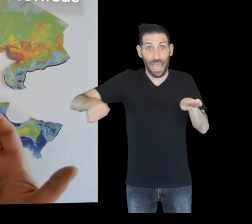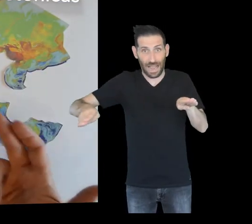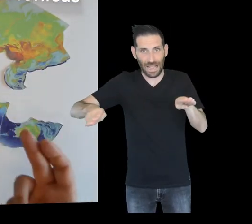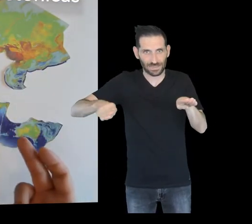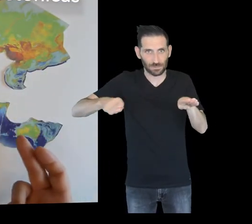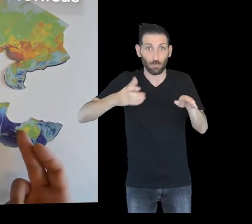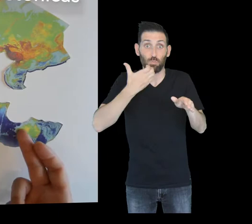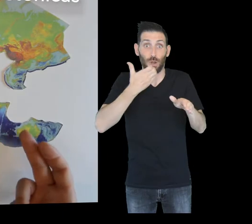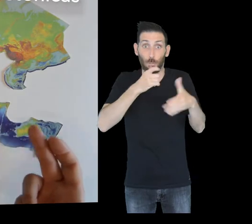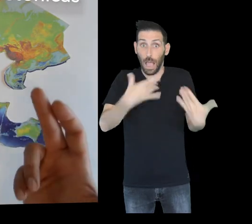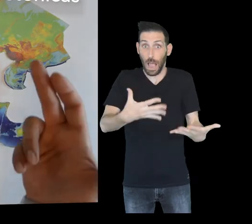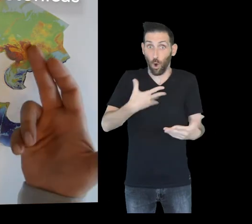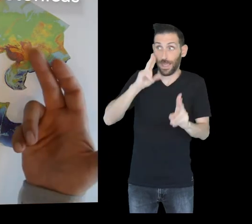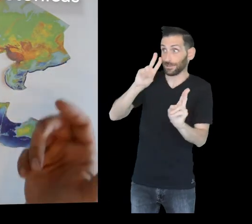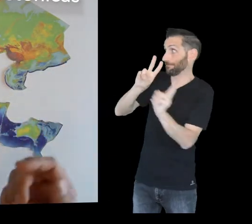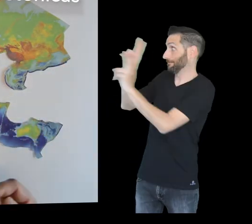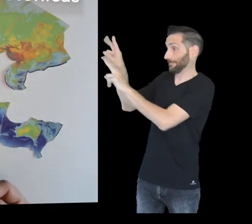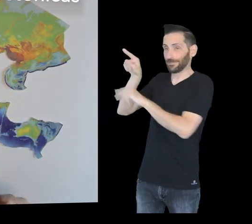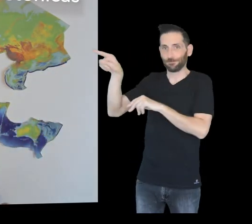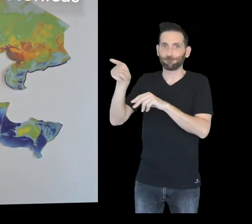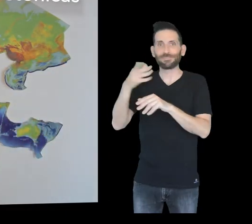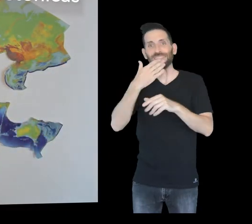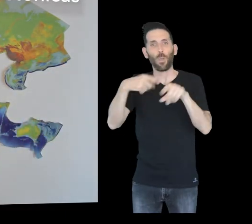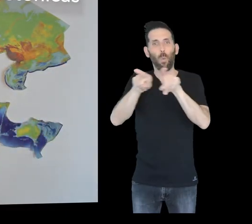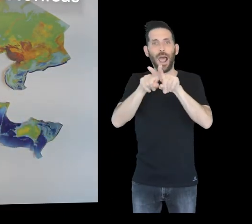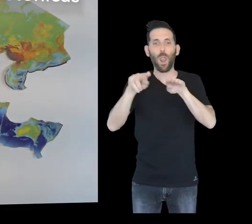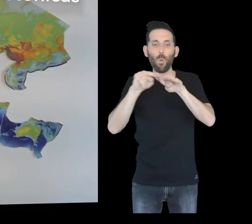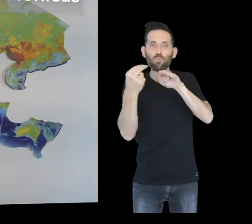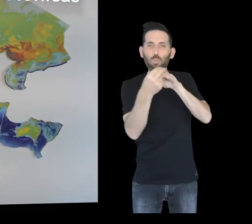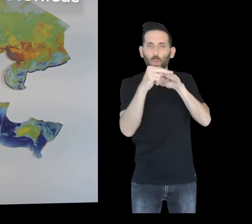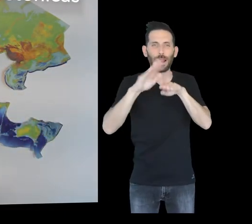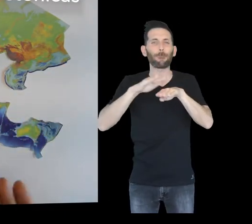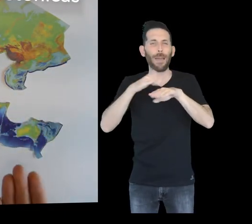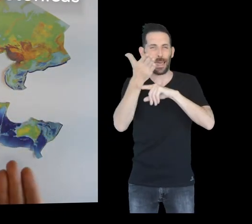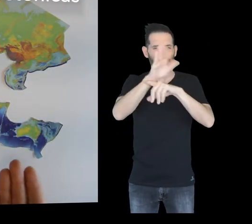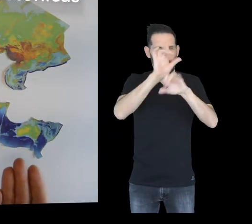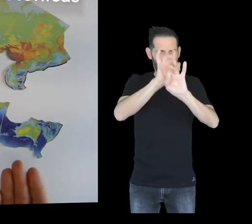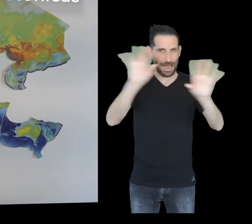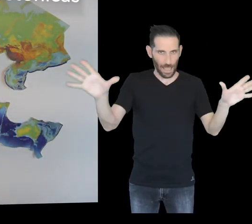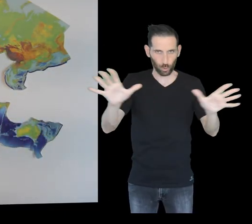as you can see in this model.